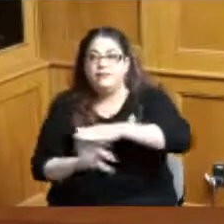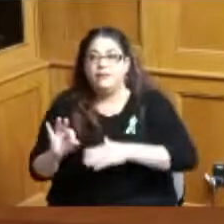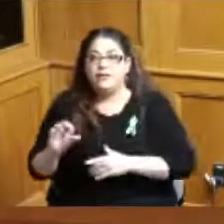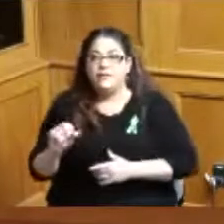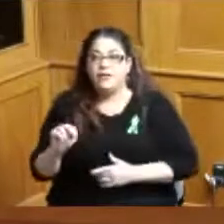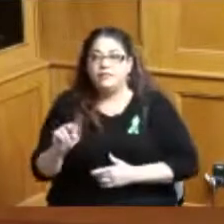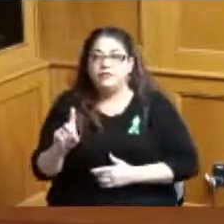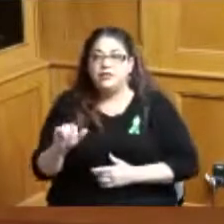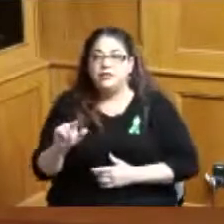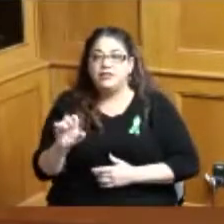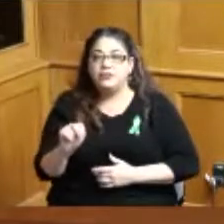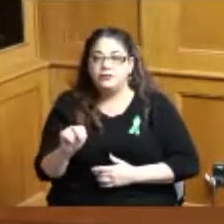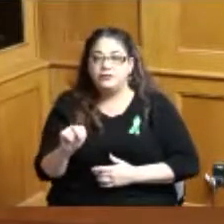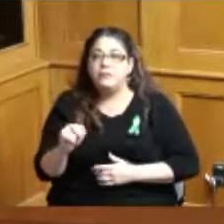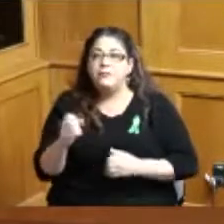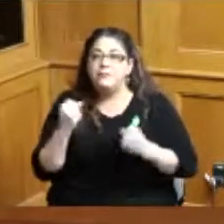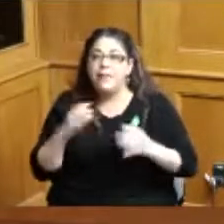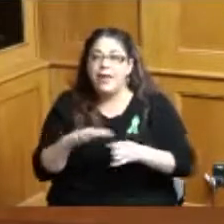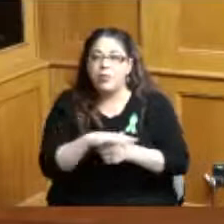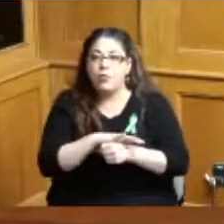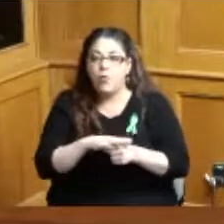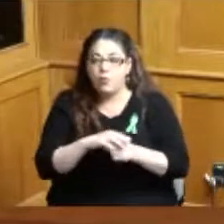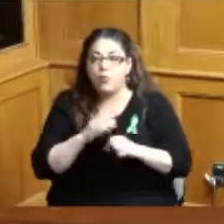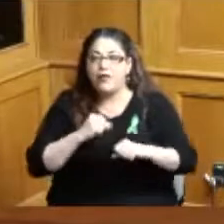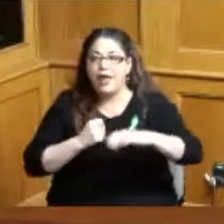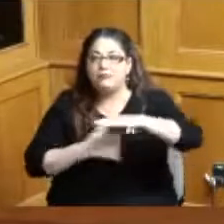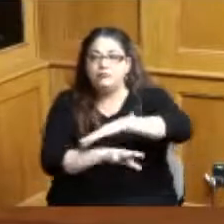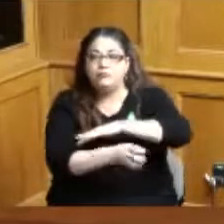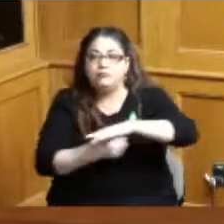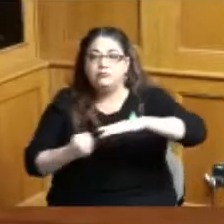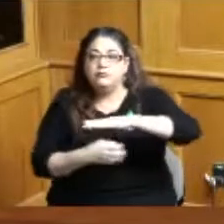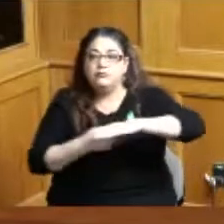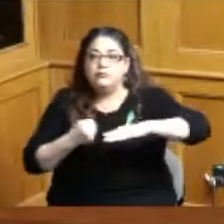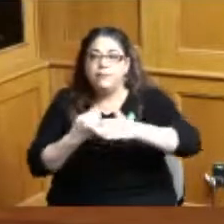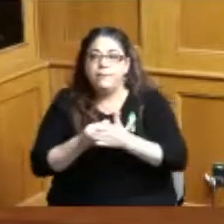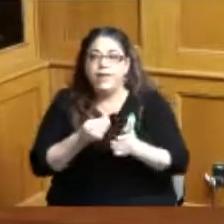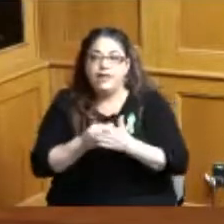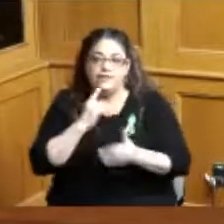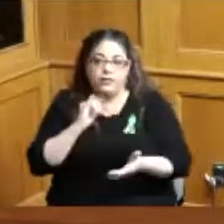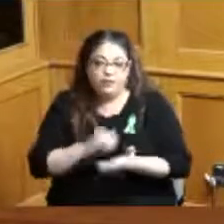set up in the state they can access that that foundation money in order to access that we have